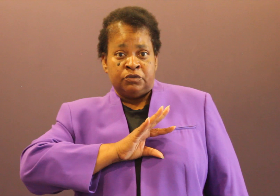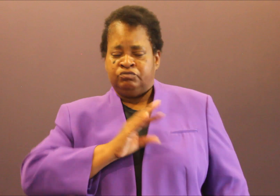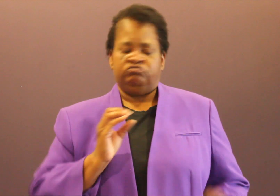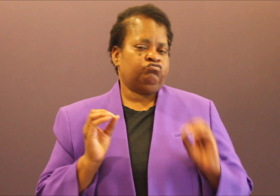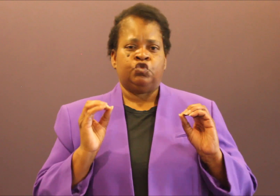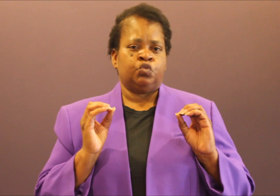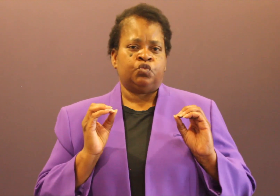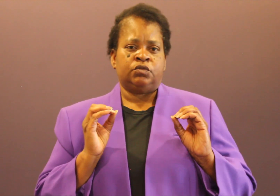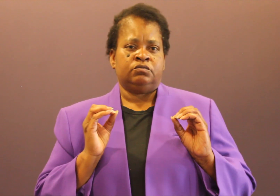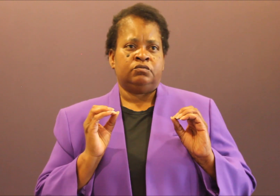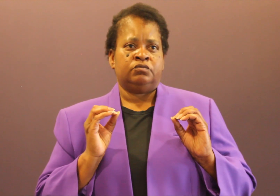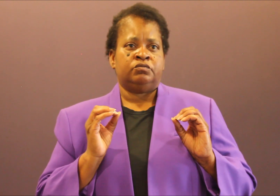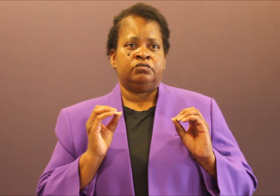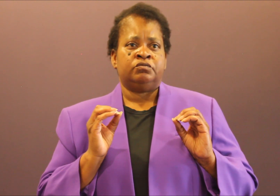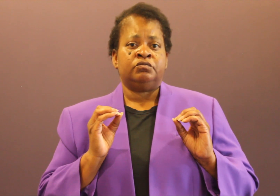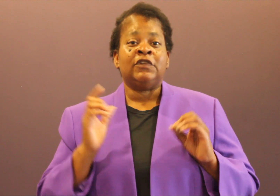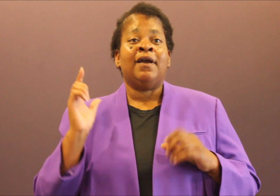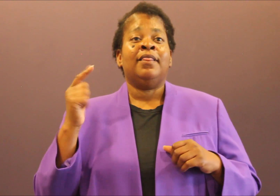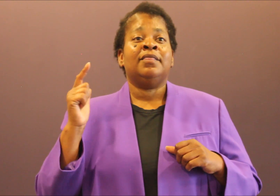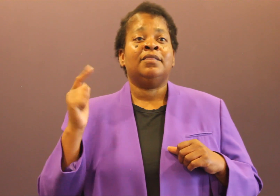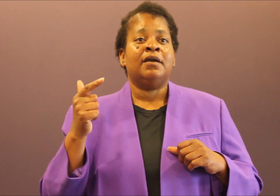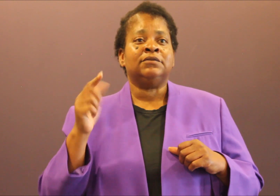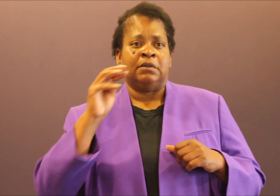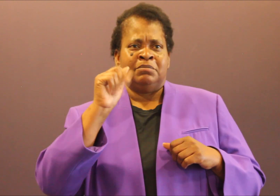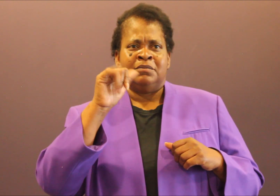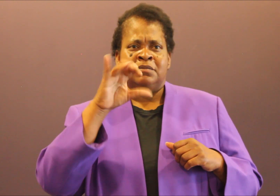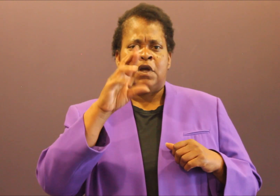we're not going to do by the cameras. You know what the community heard? Chief